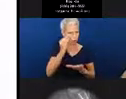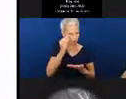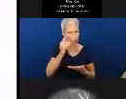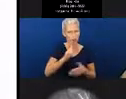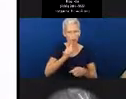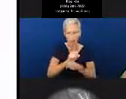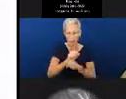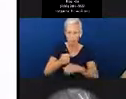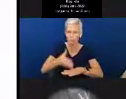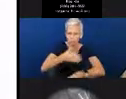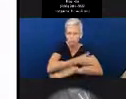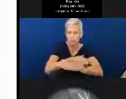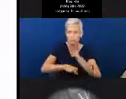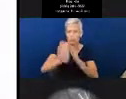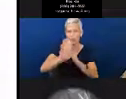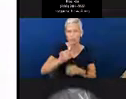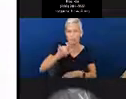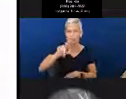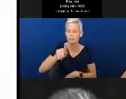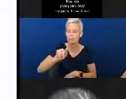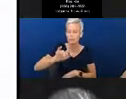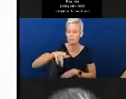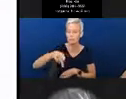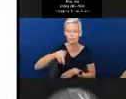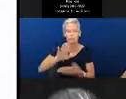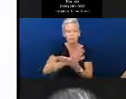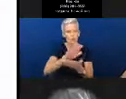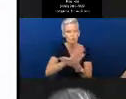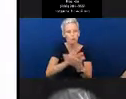These tip sheets are here to remind you of what you're already accomplishing.